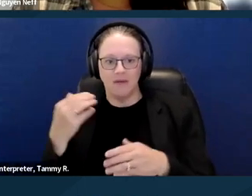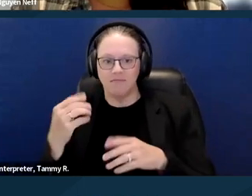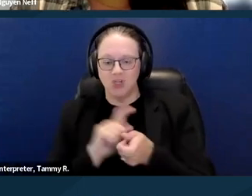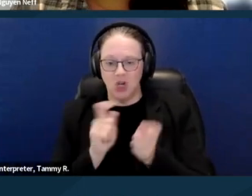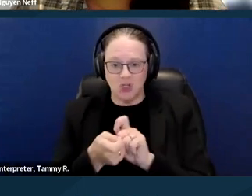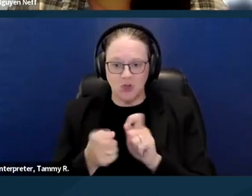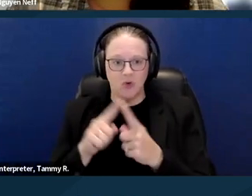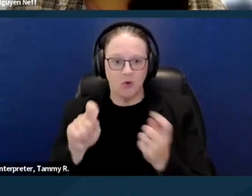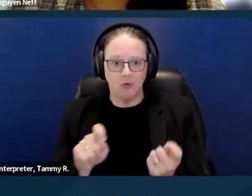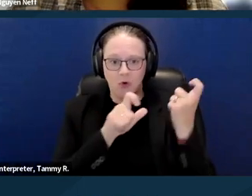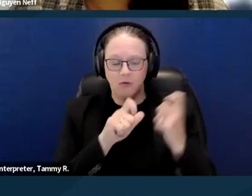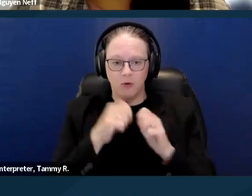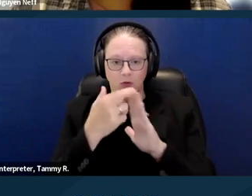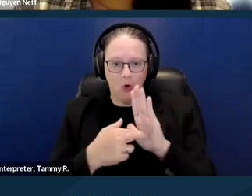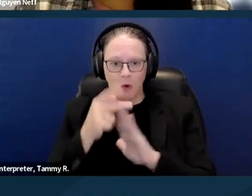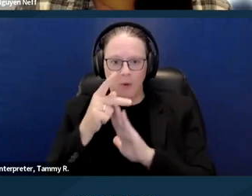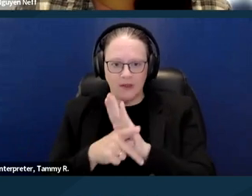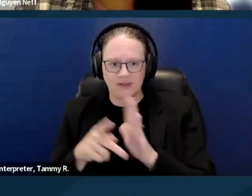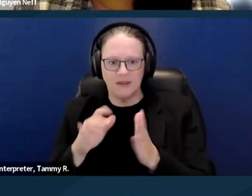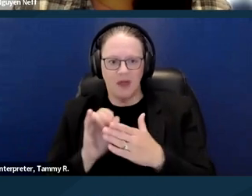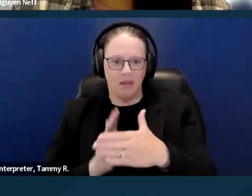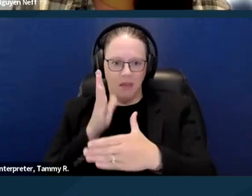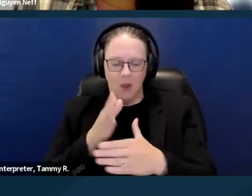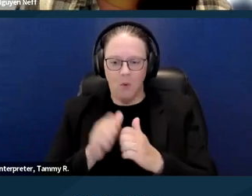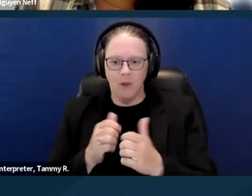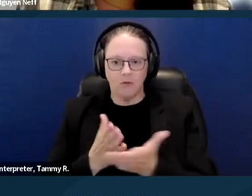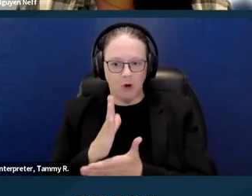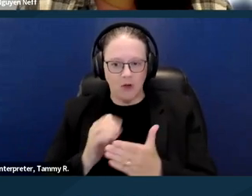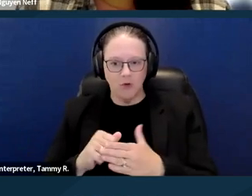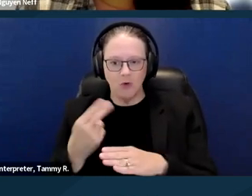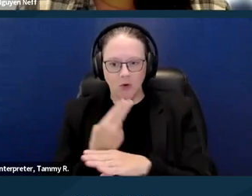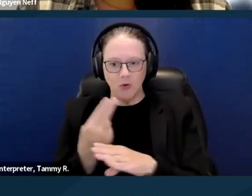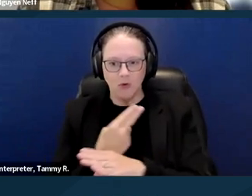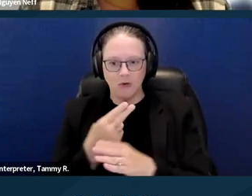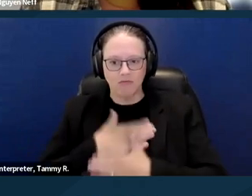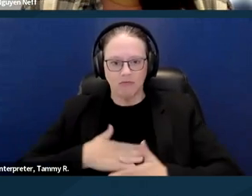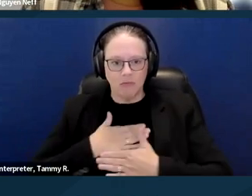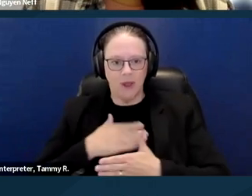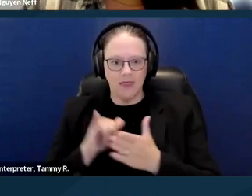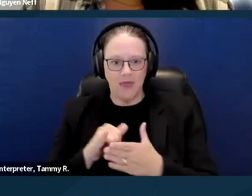Something that might enhance the tenant's quality of life by ameliorating the effects of the disability